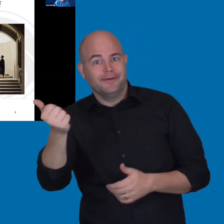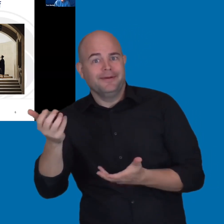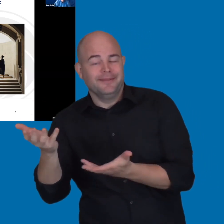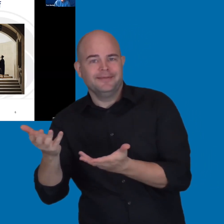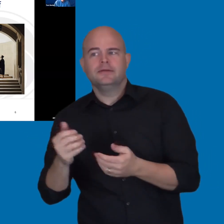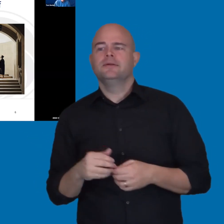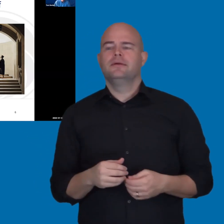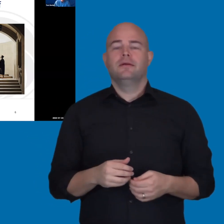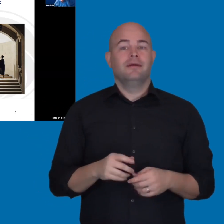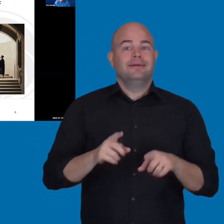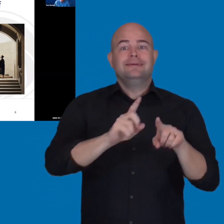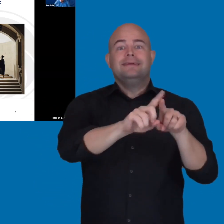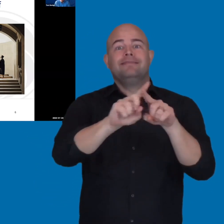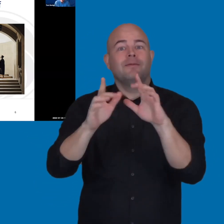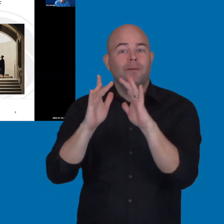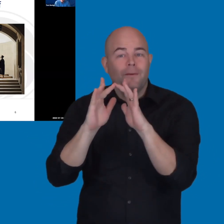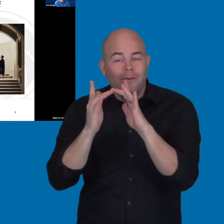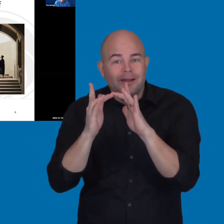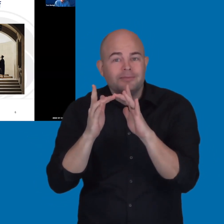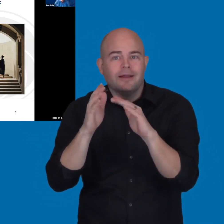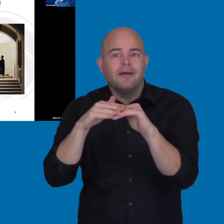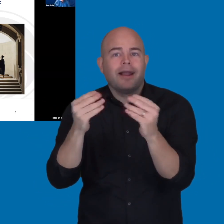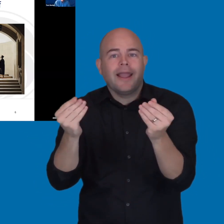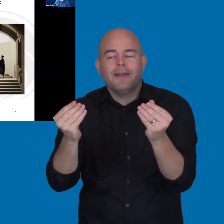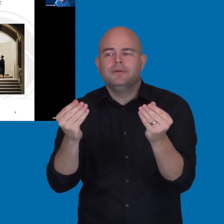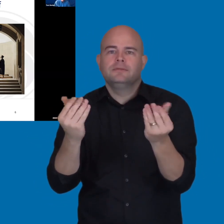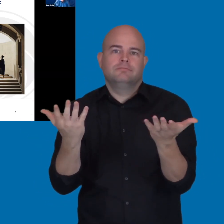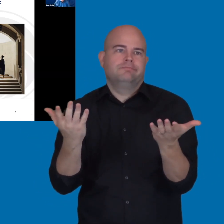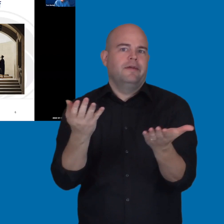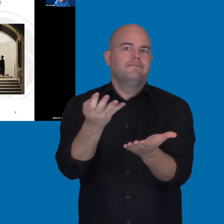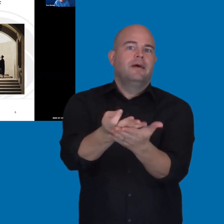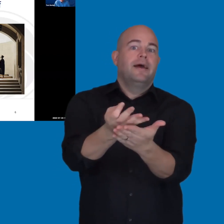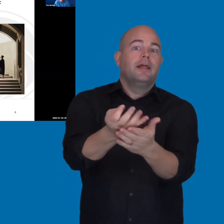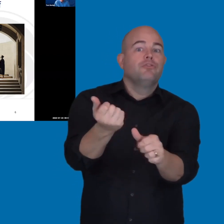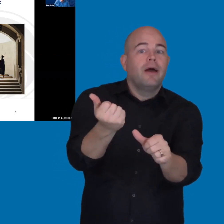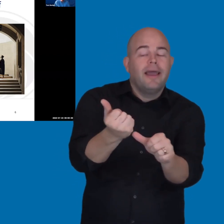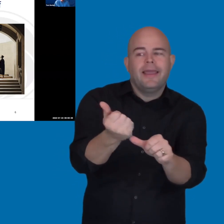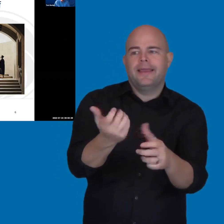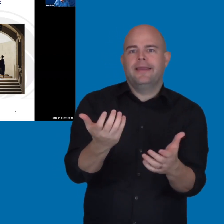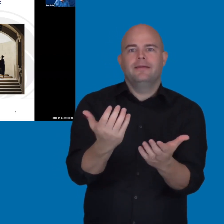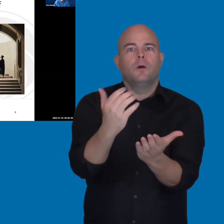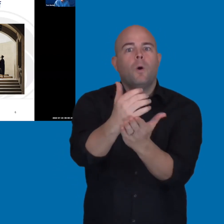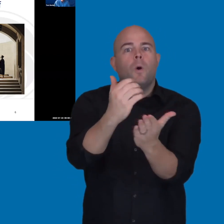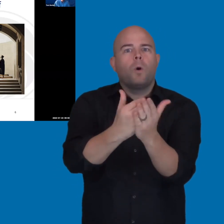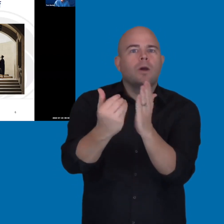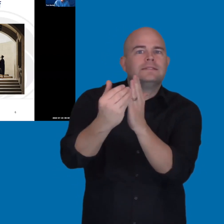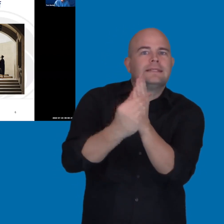All of the various campus websites, say, for financial aid, accessing the course catalog,